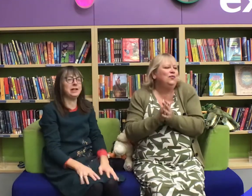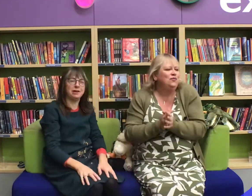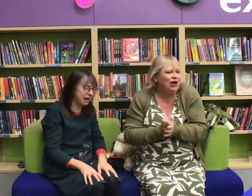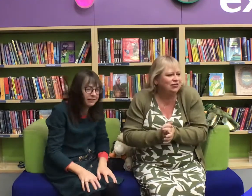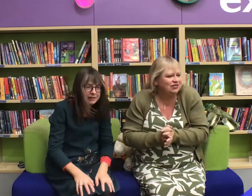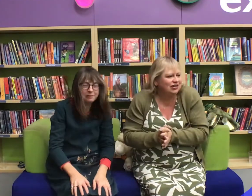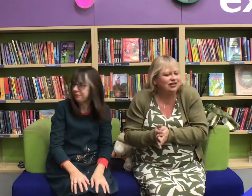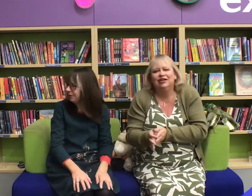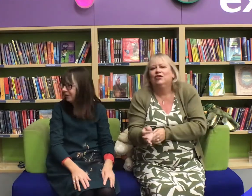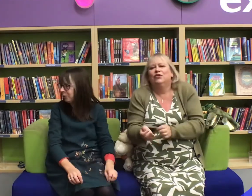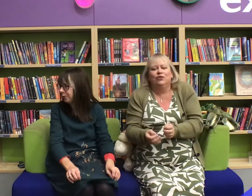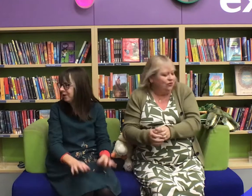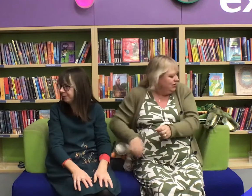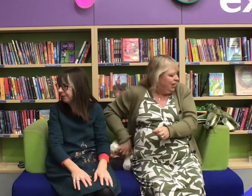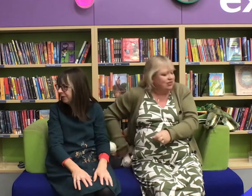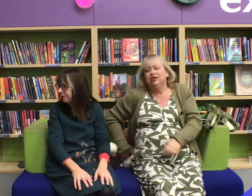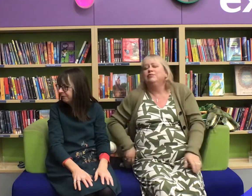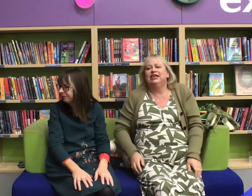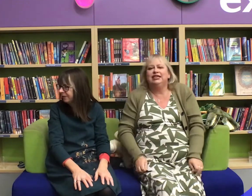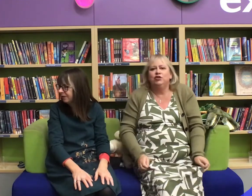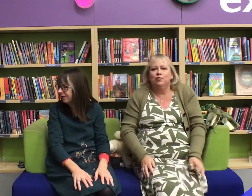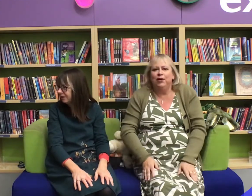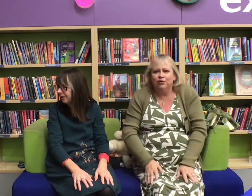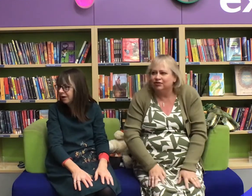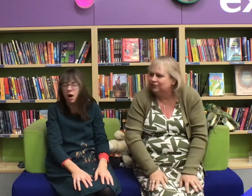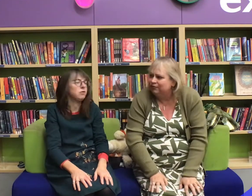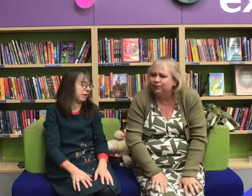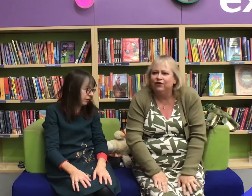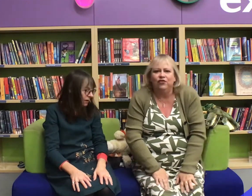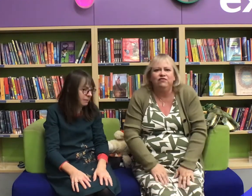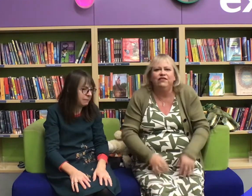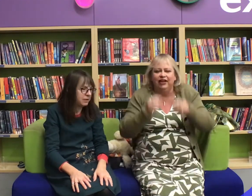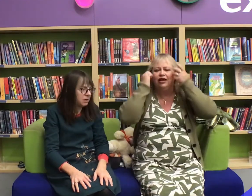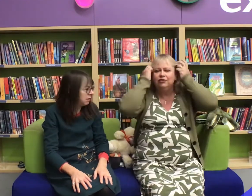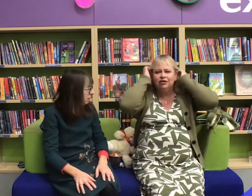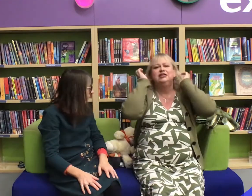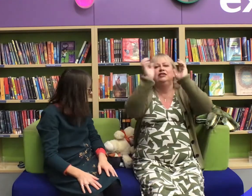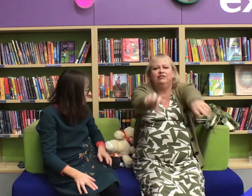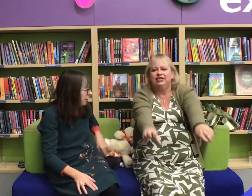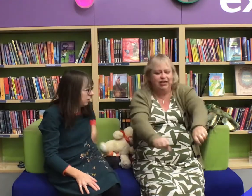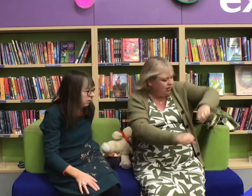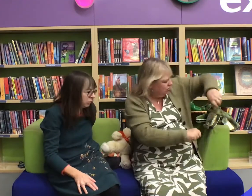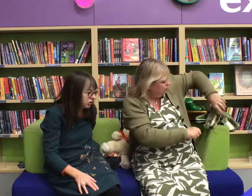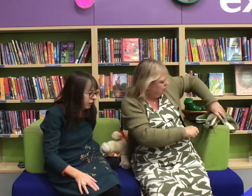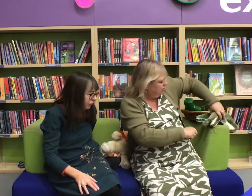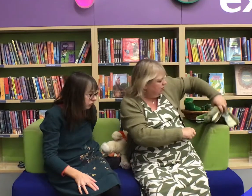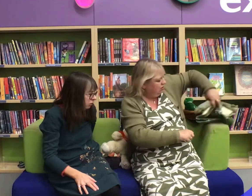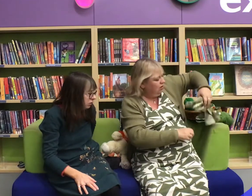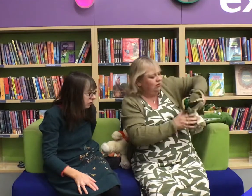Oh now its time to get into your boat. We're on the river now.